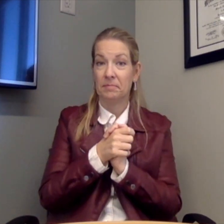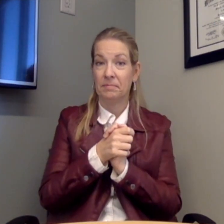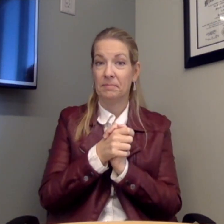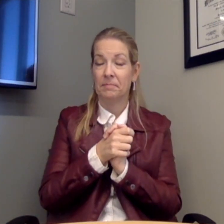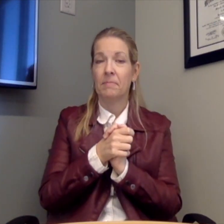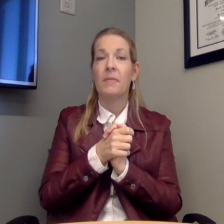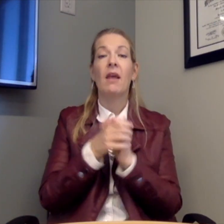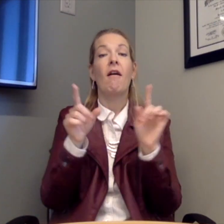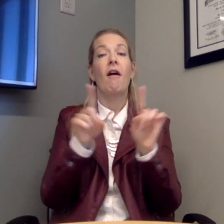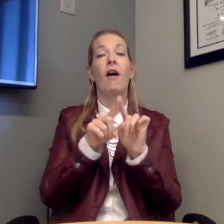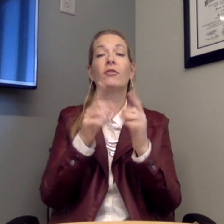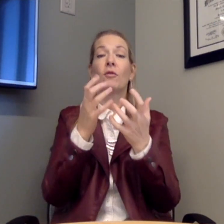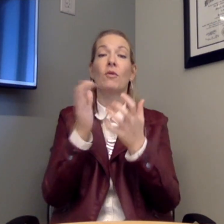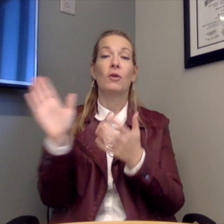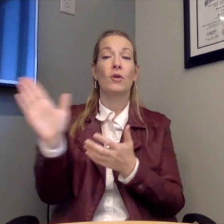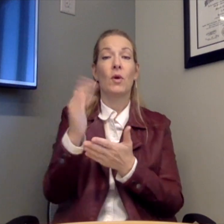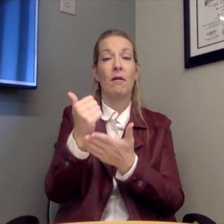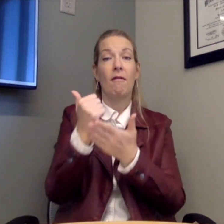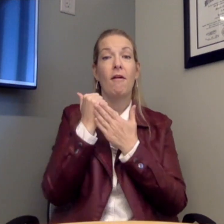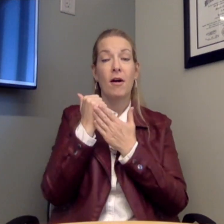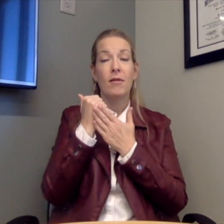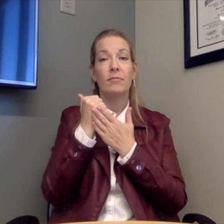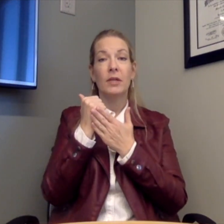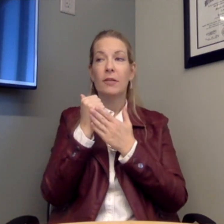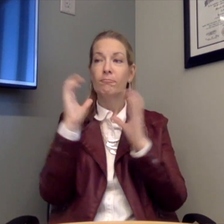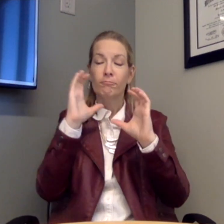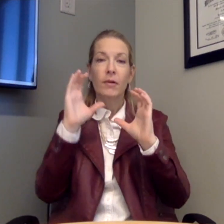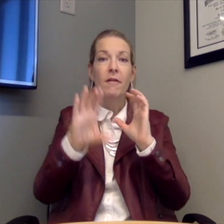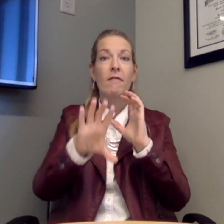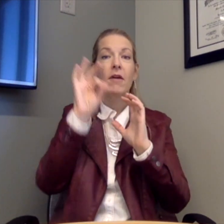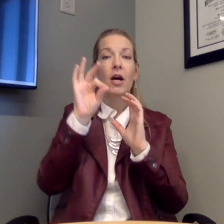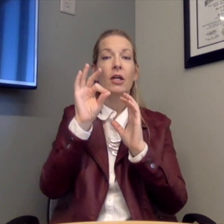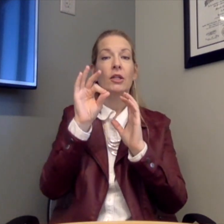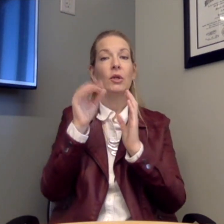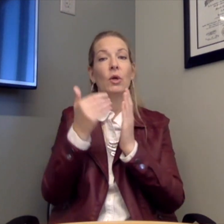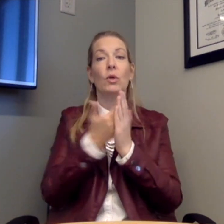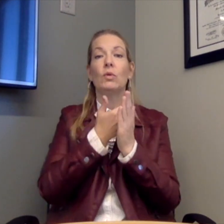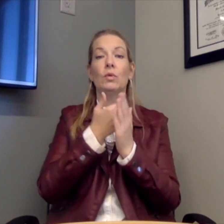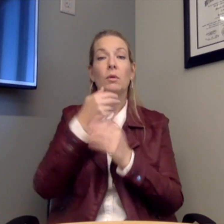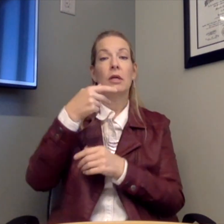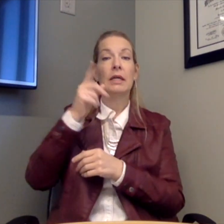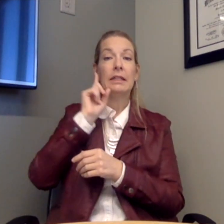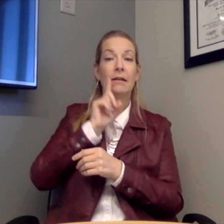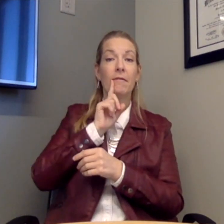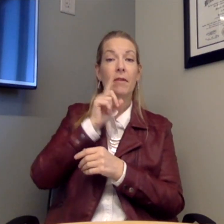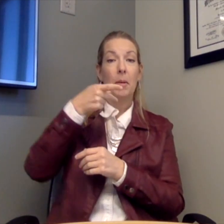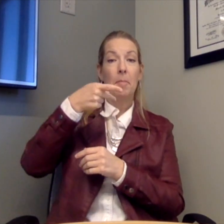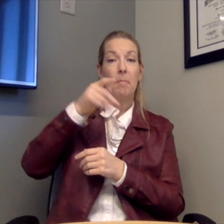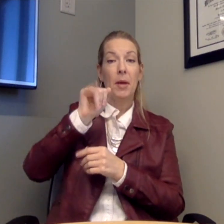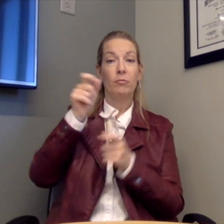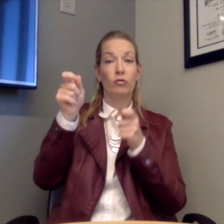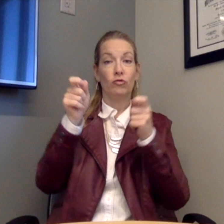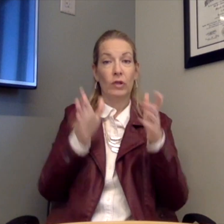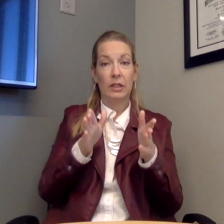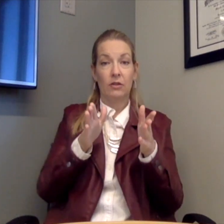students. We want your help in searching and finding a new Deaf PIP